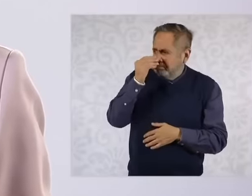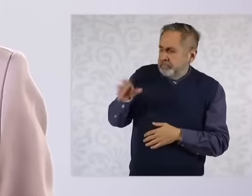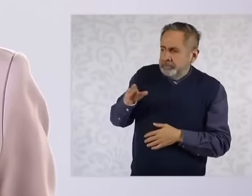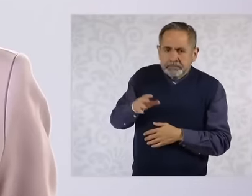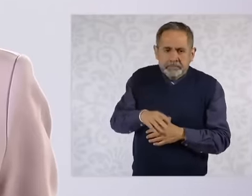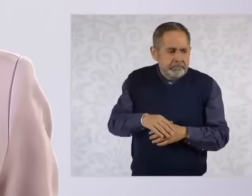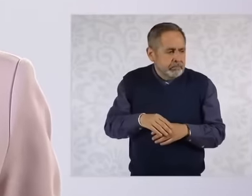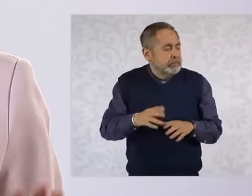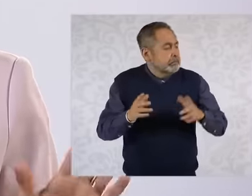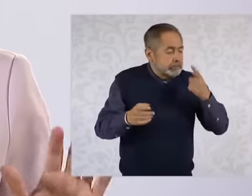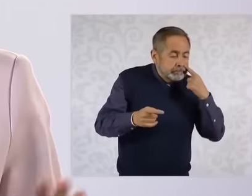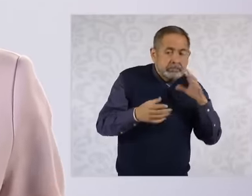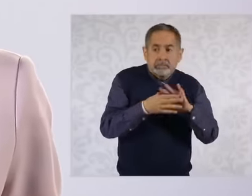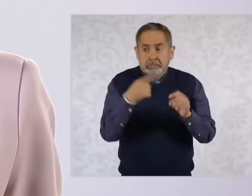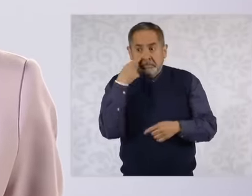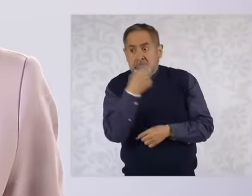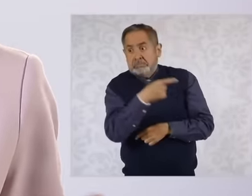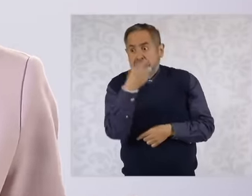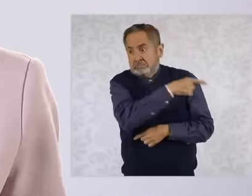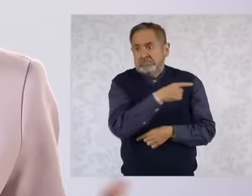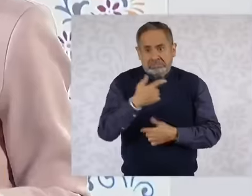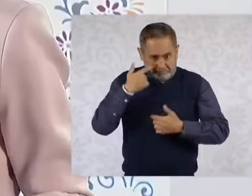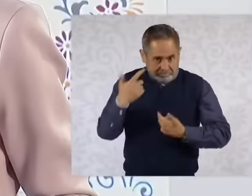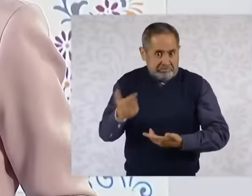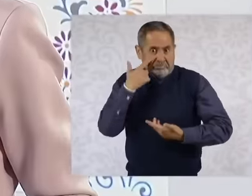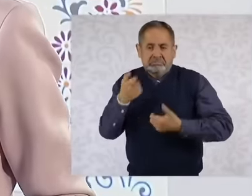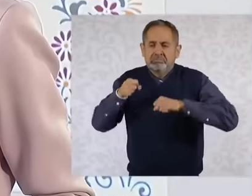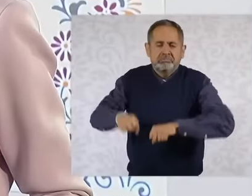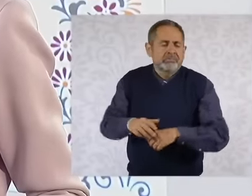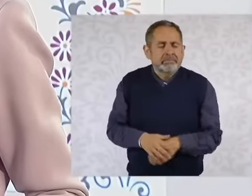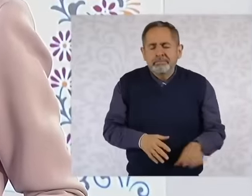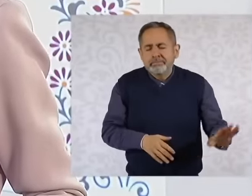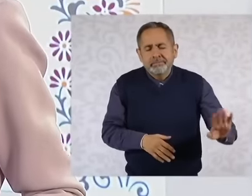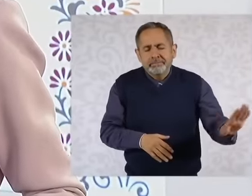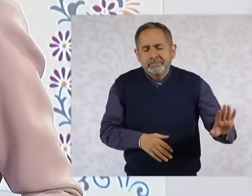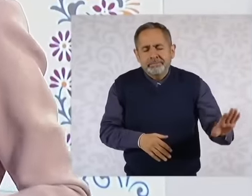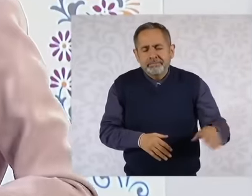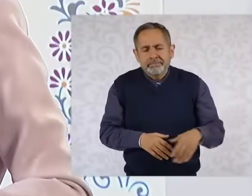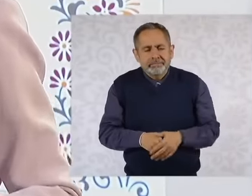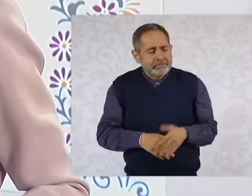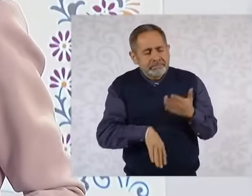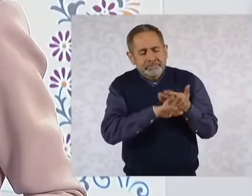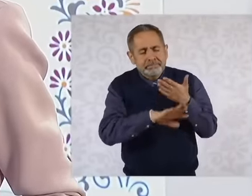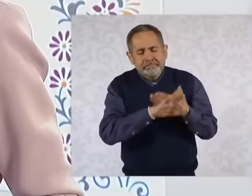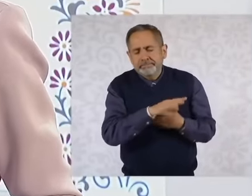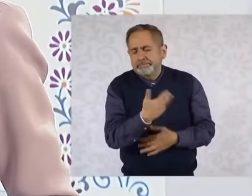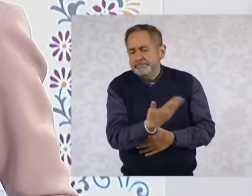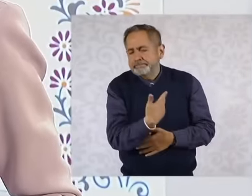arguments and say, Oh look, how authoritarian they are, we are not going to provoke any provocation at all